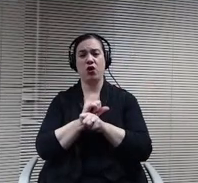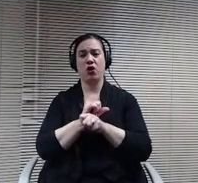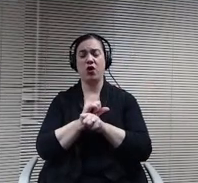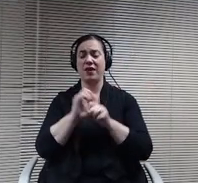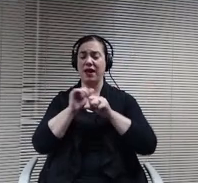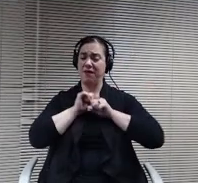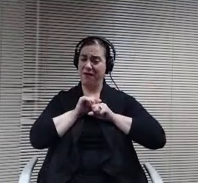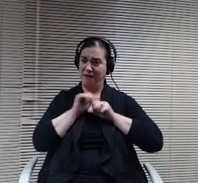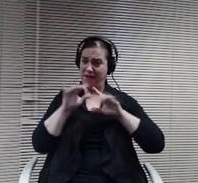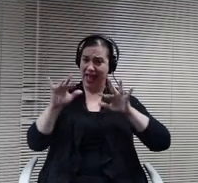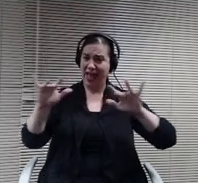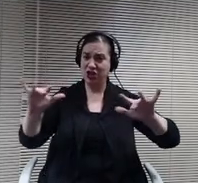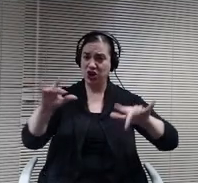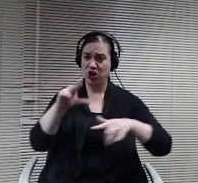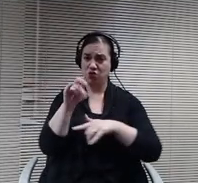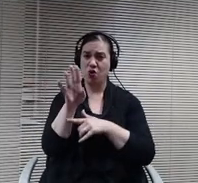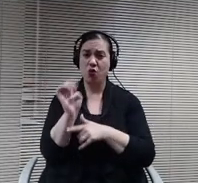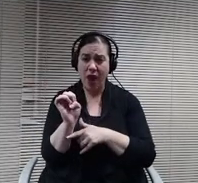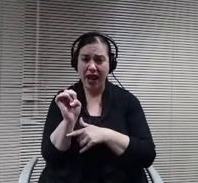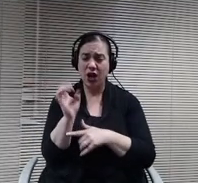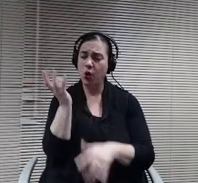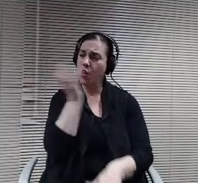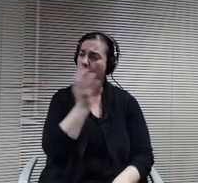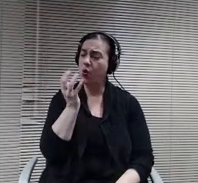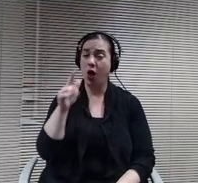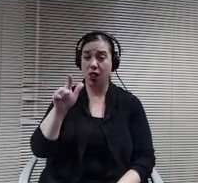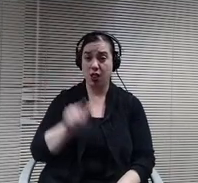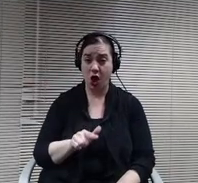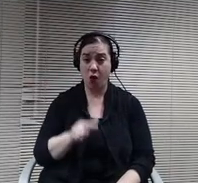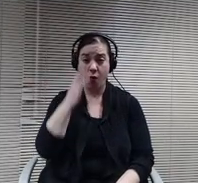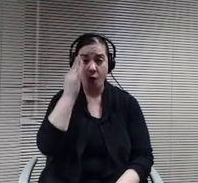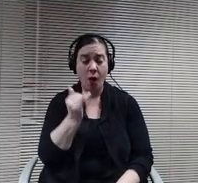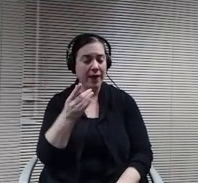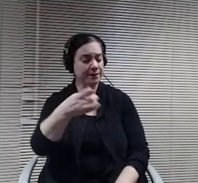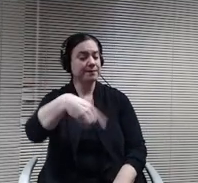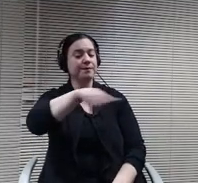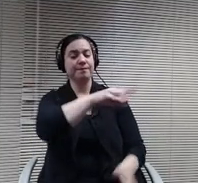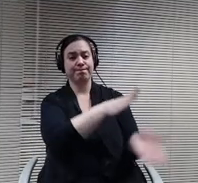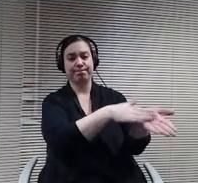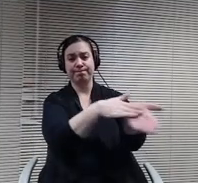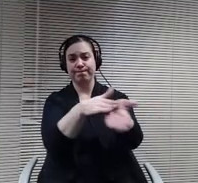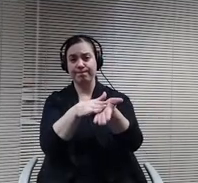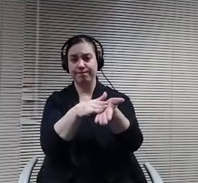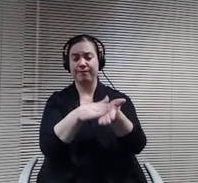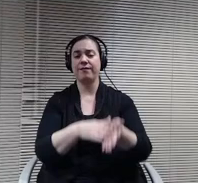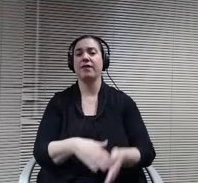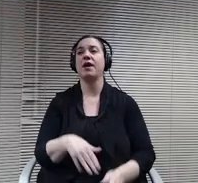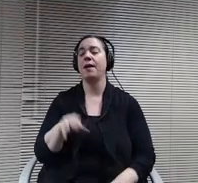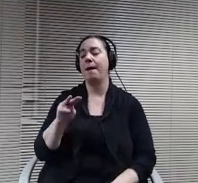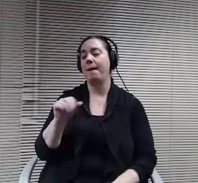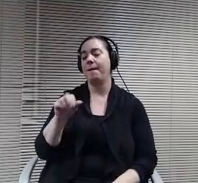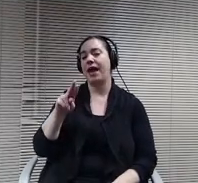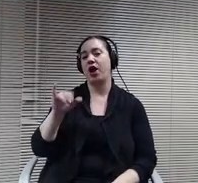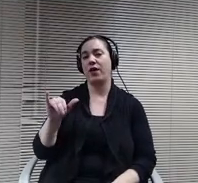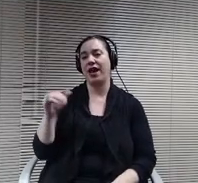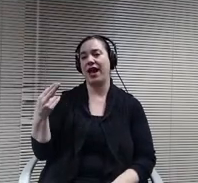incredibly low and really credit them in, leading that and then finally two more Mary Hoagie. We call our chef Mary. She's the